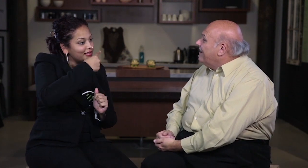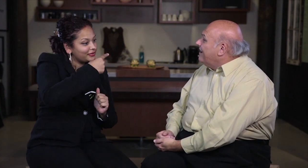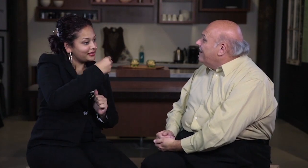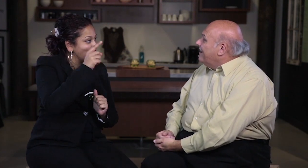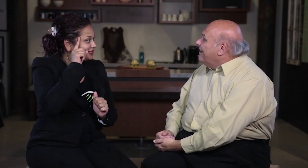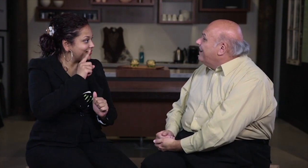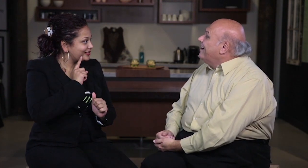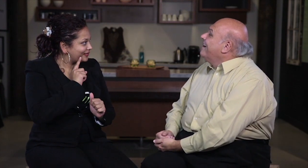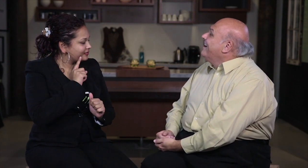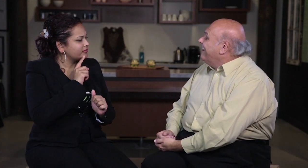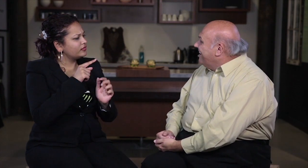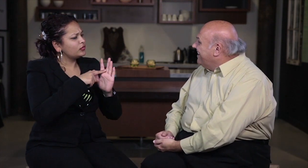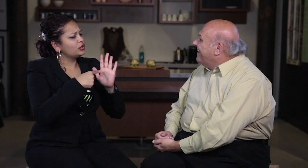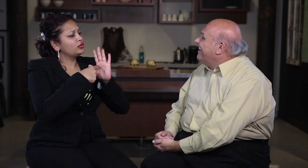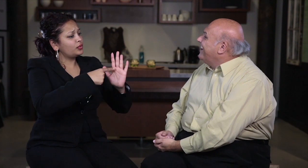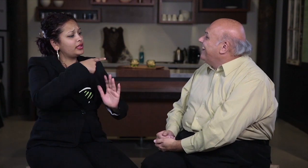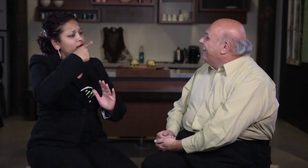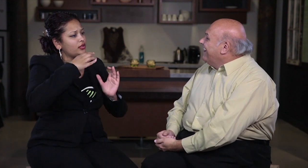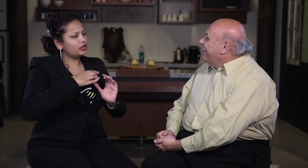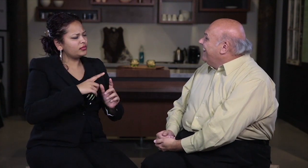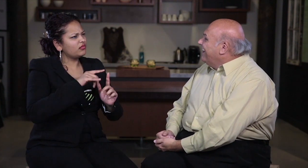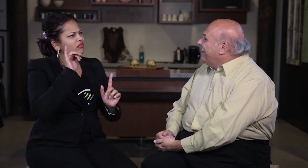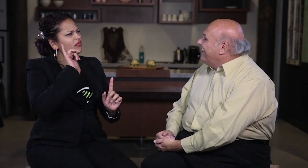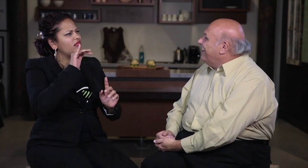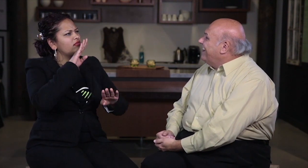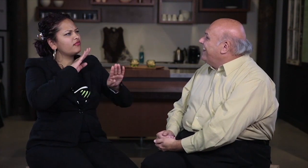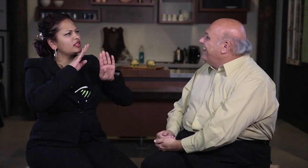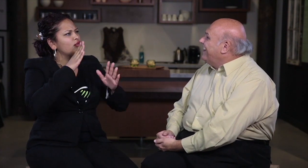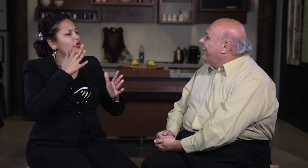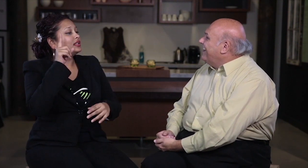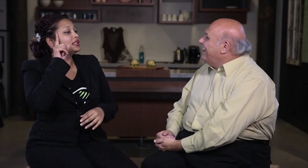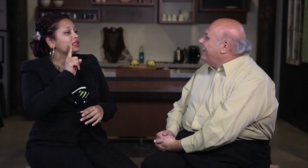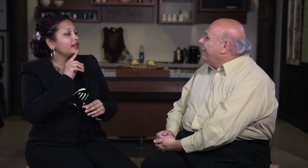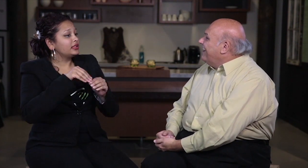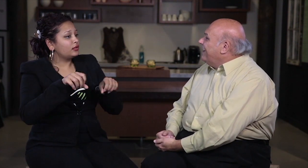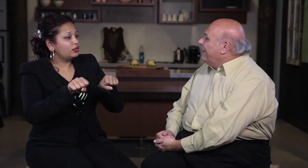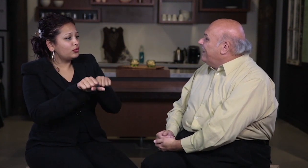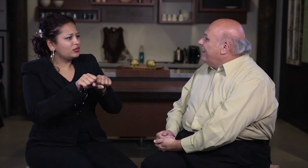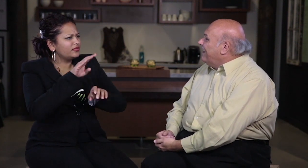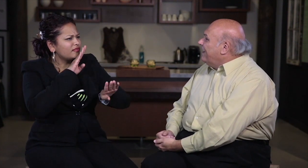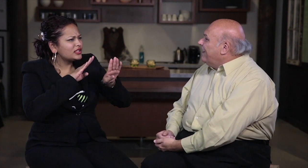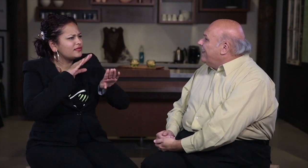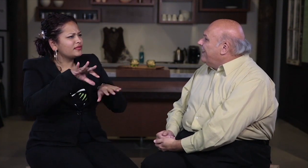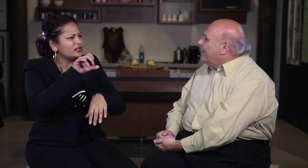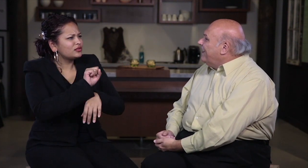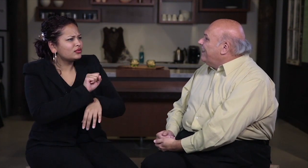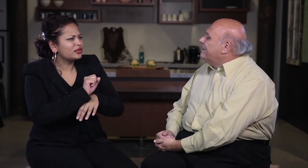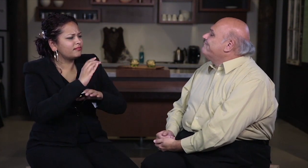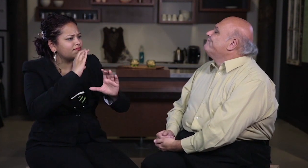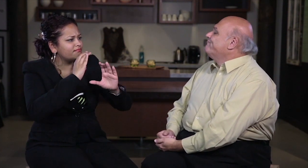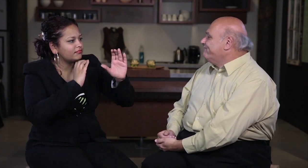with hearing and Deaf customers. They showed how Deaf people face everyday obstacles and not being